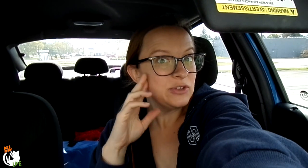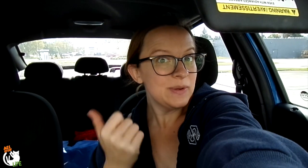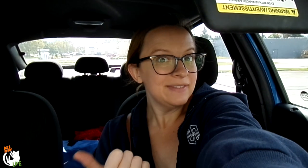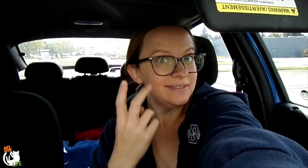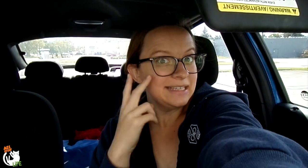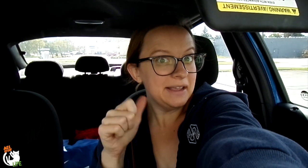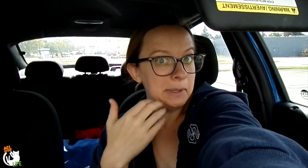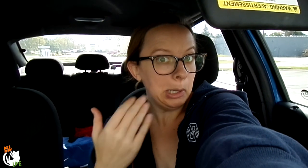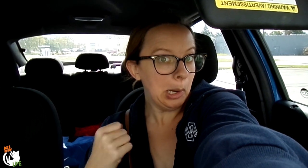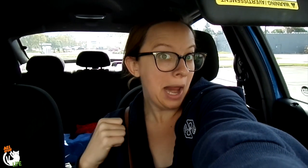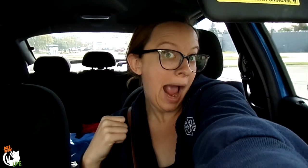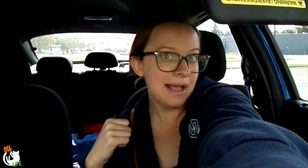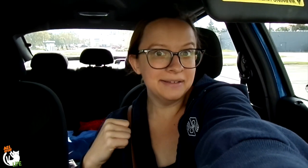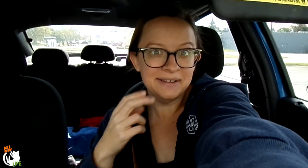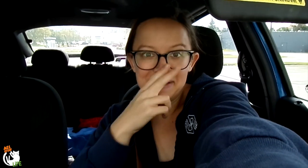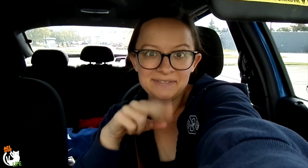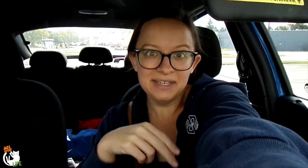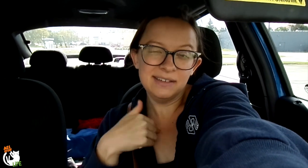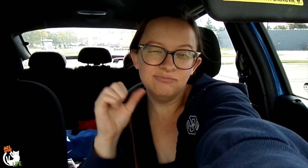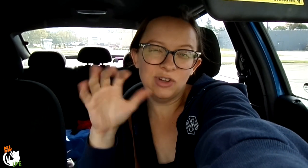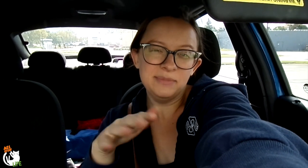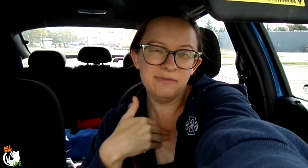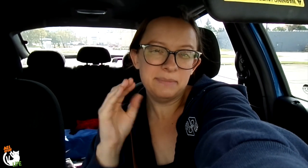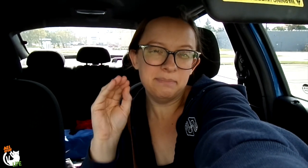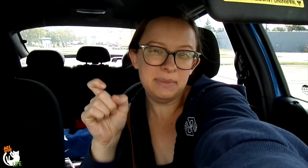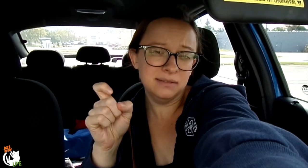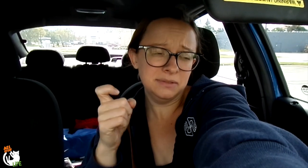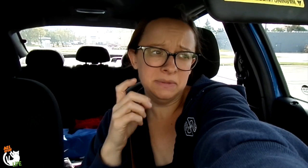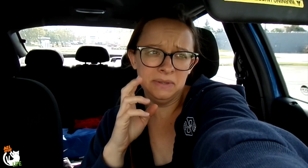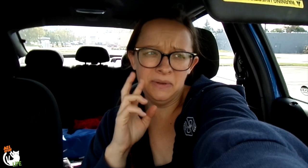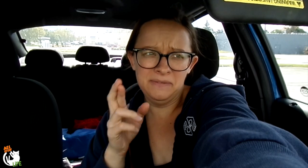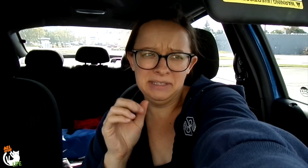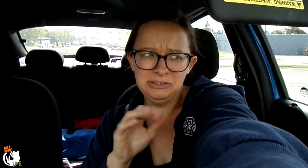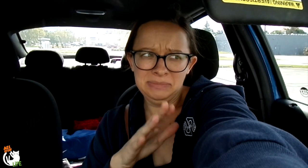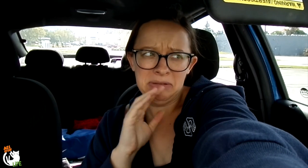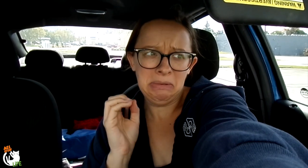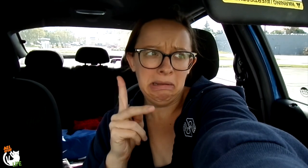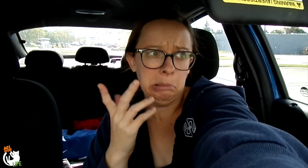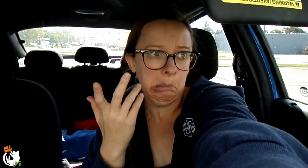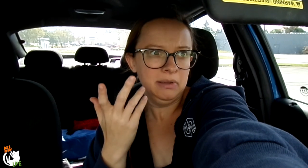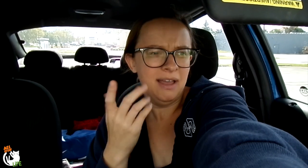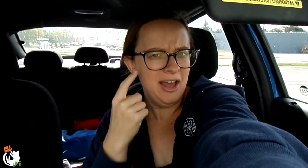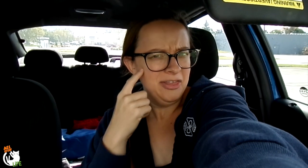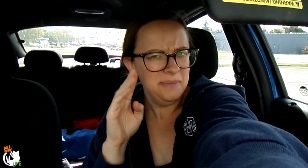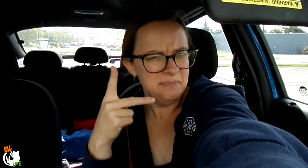and then we can do a review and see if it's good or not. Should be fun. I dropped off my box. Hopefully it should be okay.